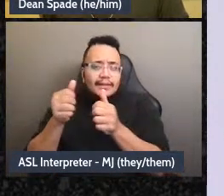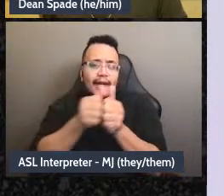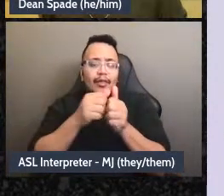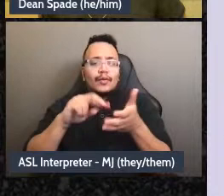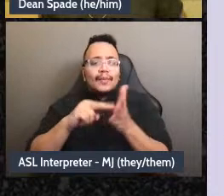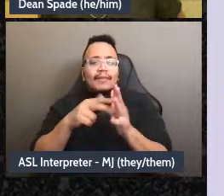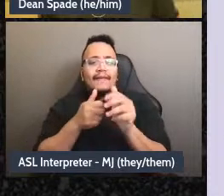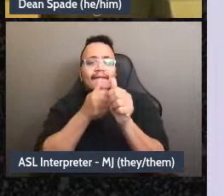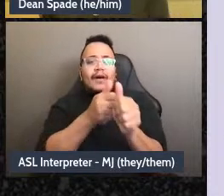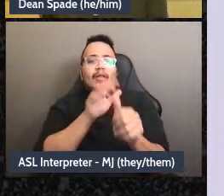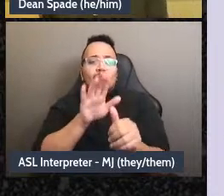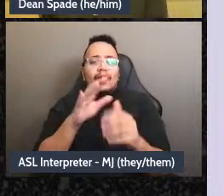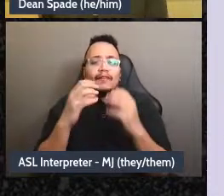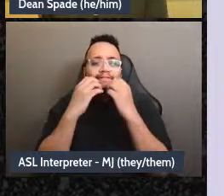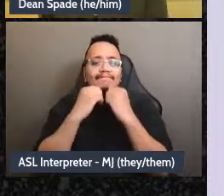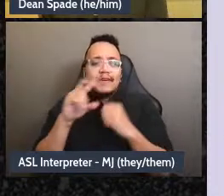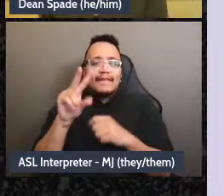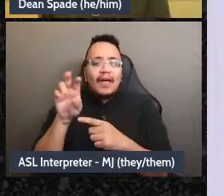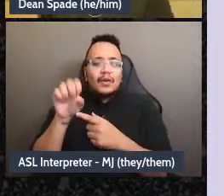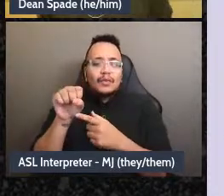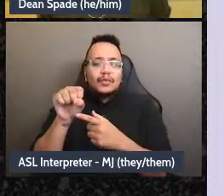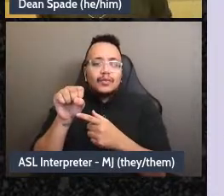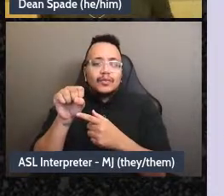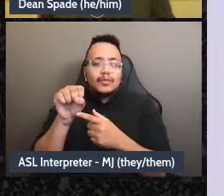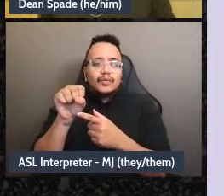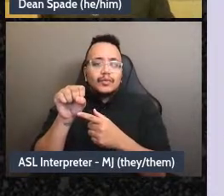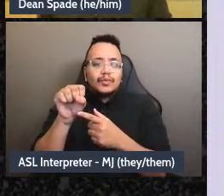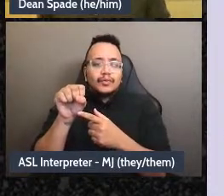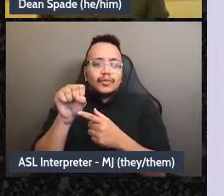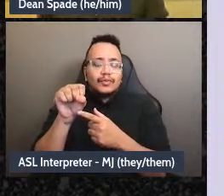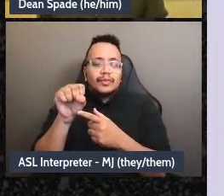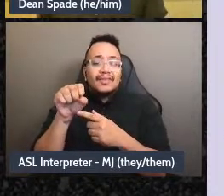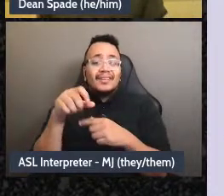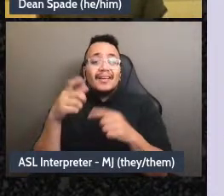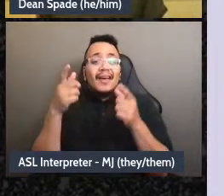It's much easier for somebody to sell out who's in charge, it's much easier for the group to, like,